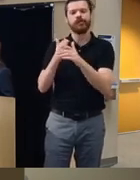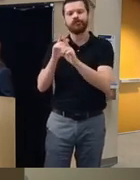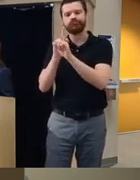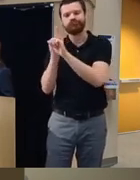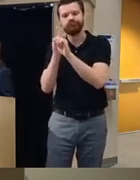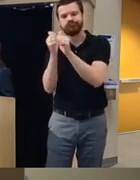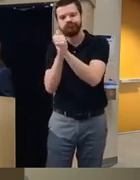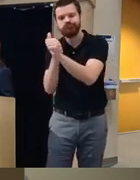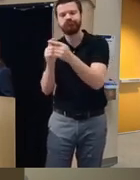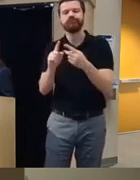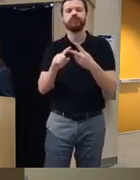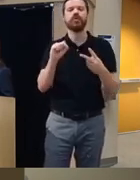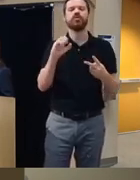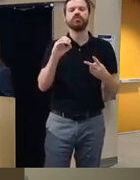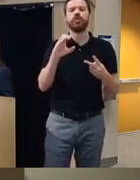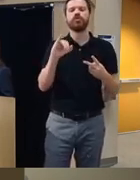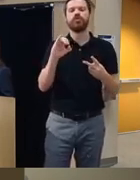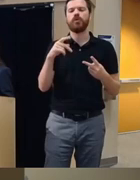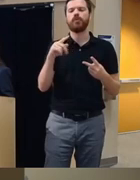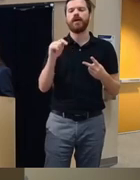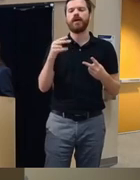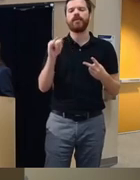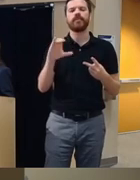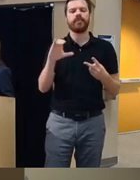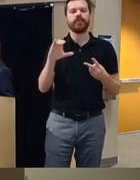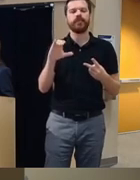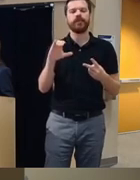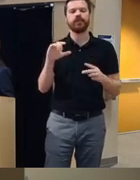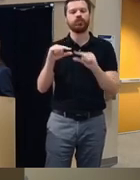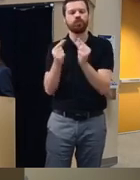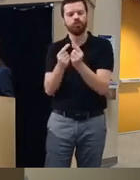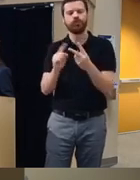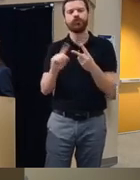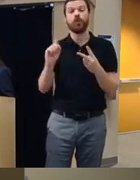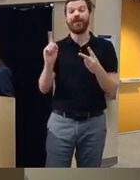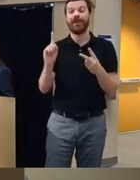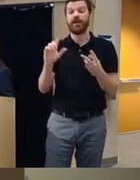sociopathic typology group of substance users where they're violent and outside the home and